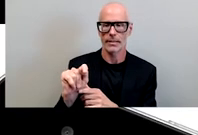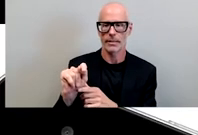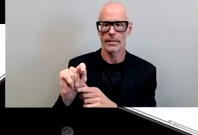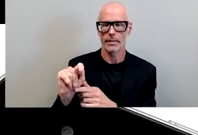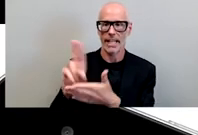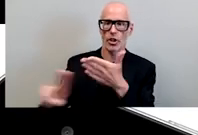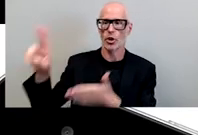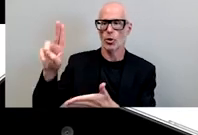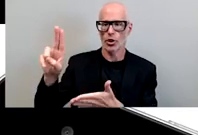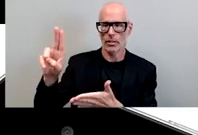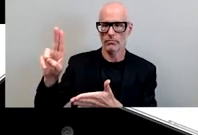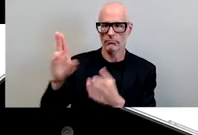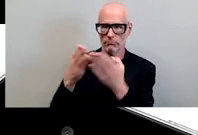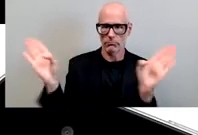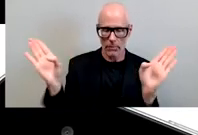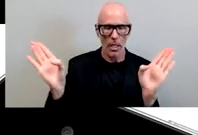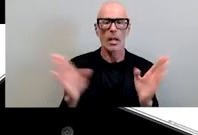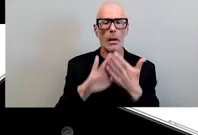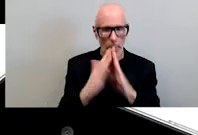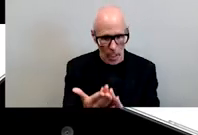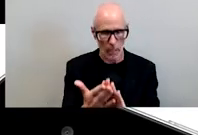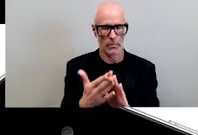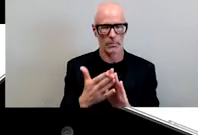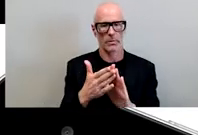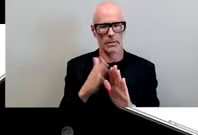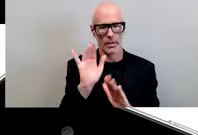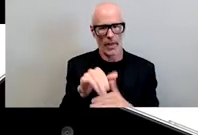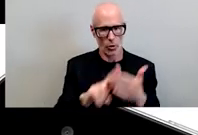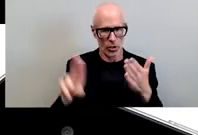to help us think about what it takes to become an anti-racist institution it takes some money